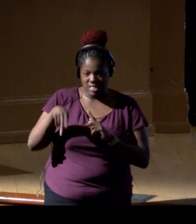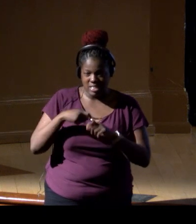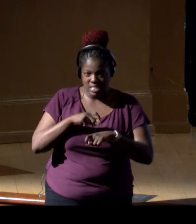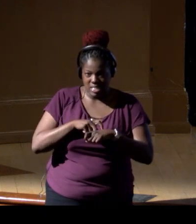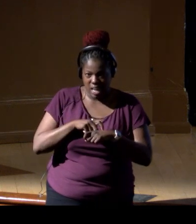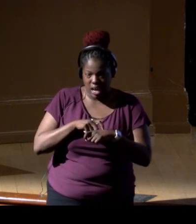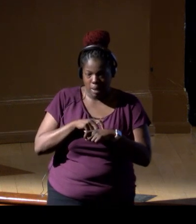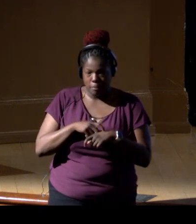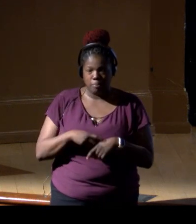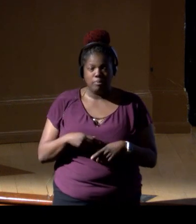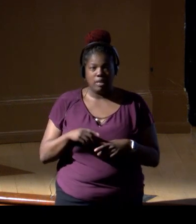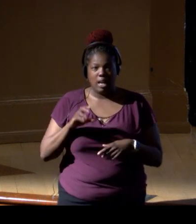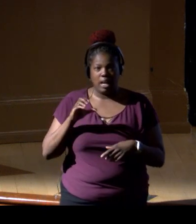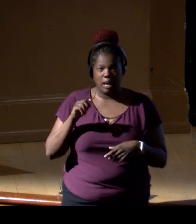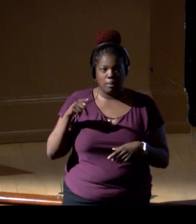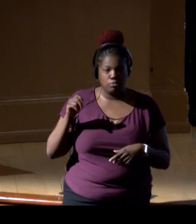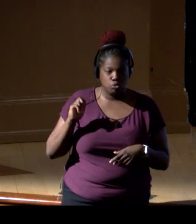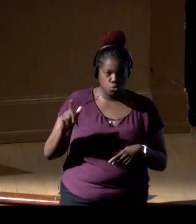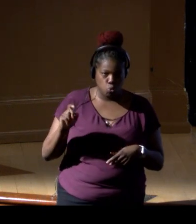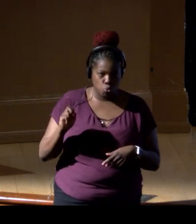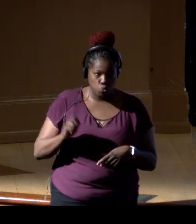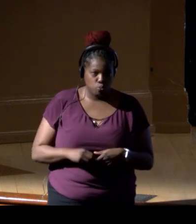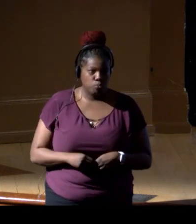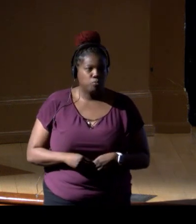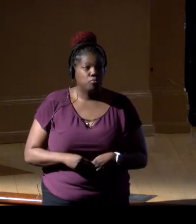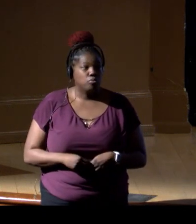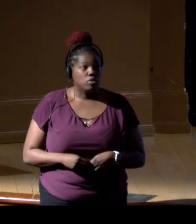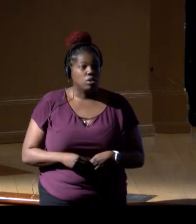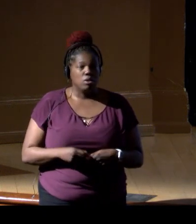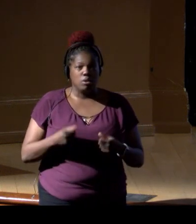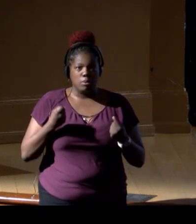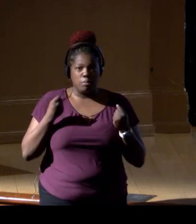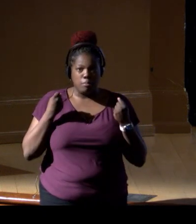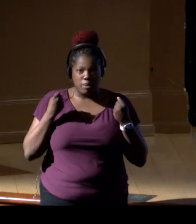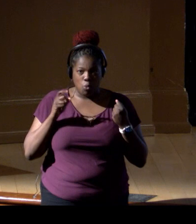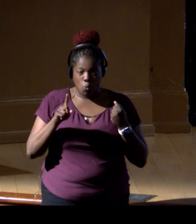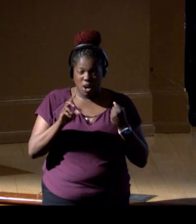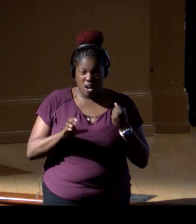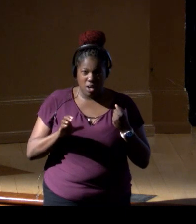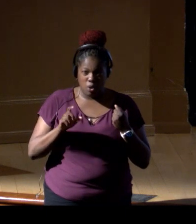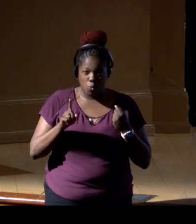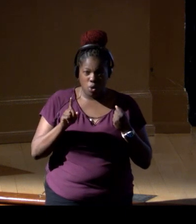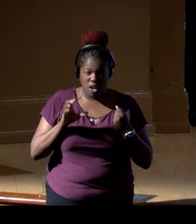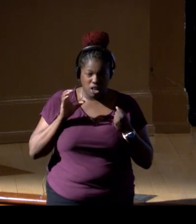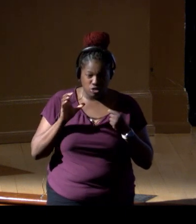But now, we can, it took over a century to collect all these millions of specimens, right?